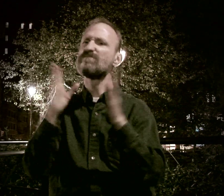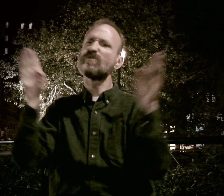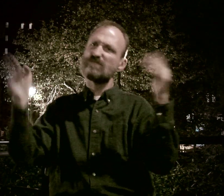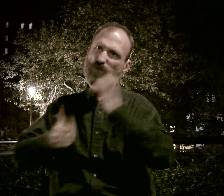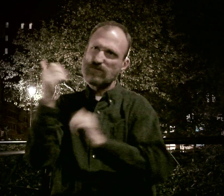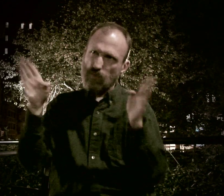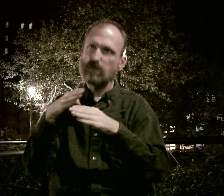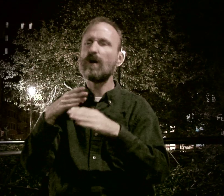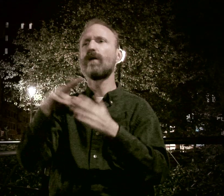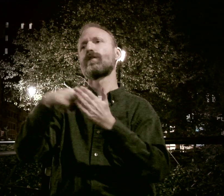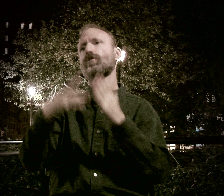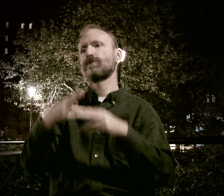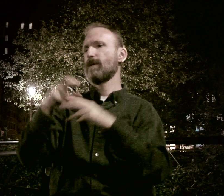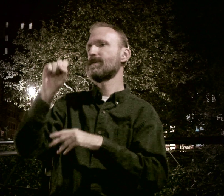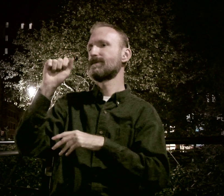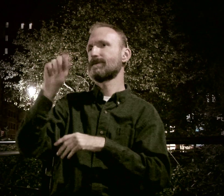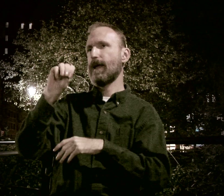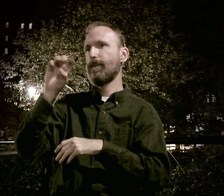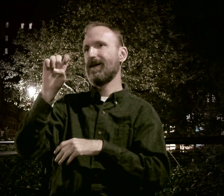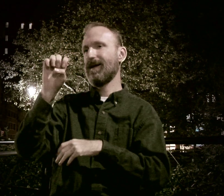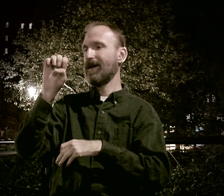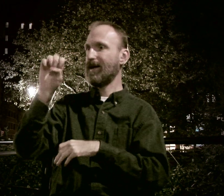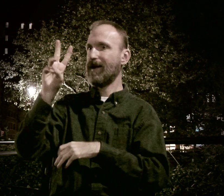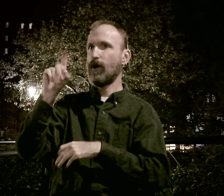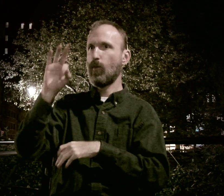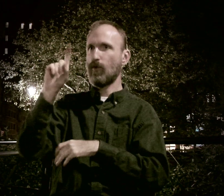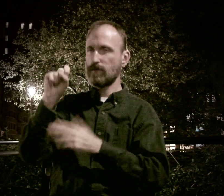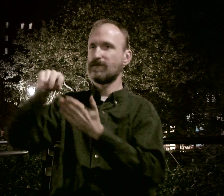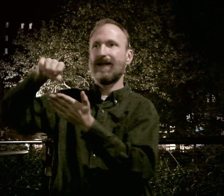mostly focusing on a dancer by the name of Sam Edwards.